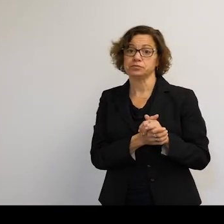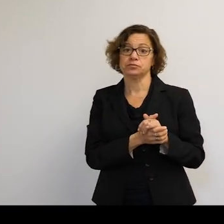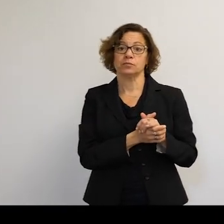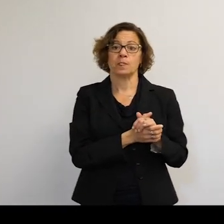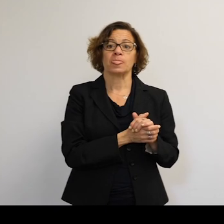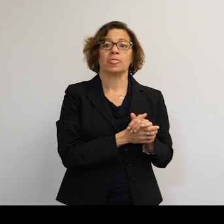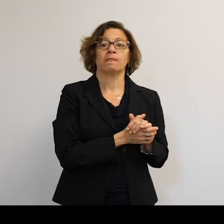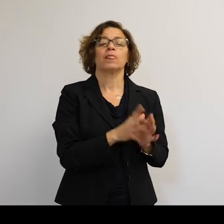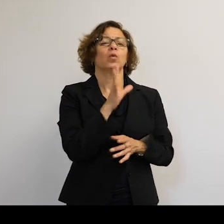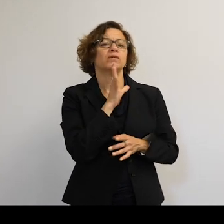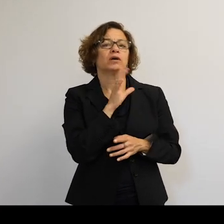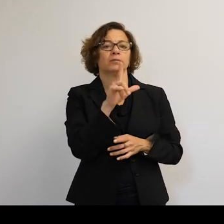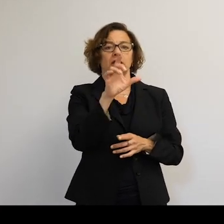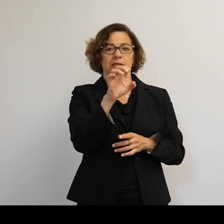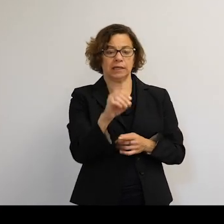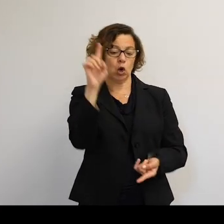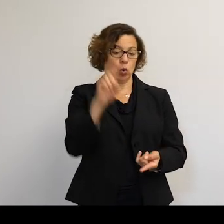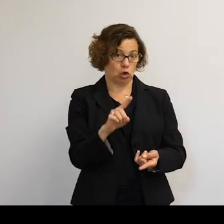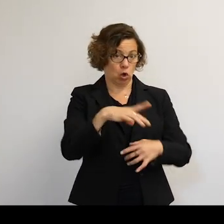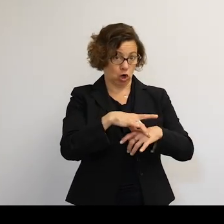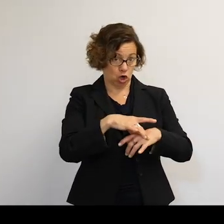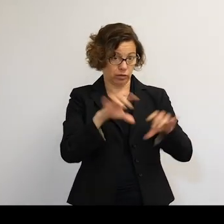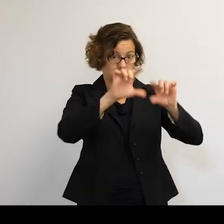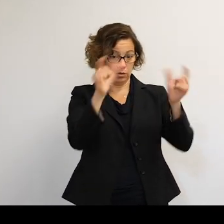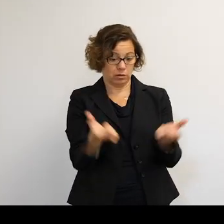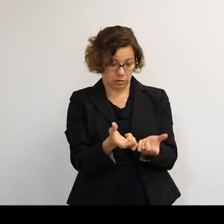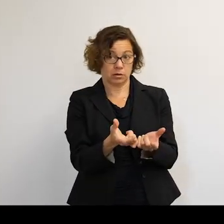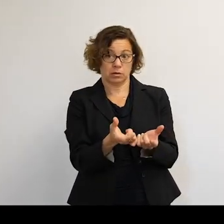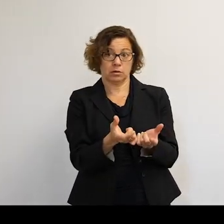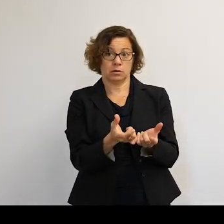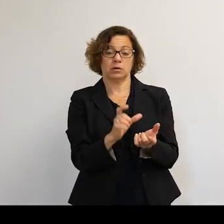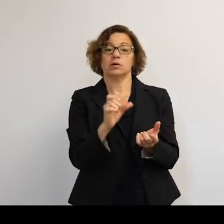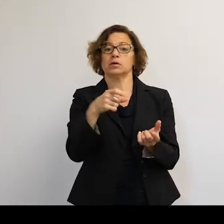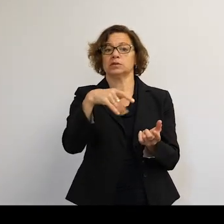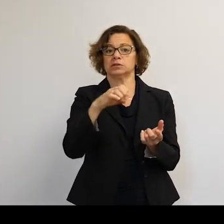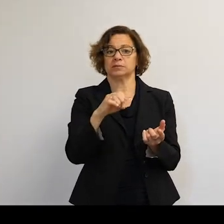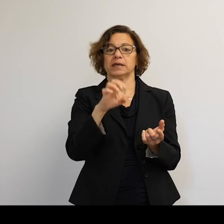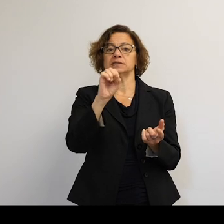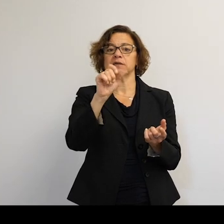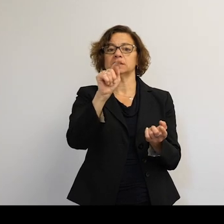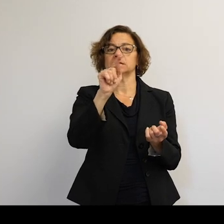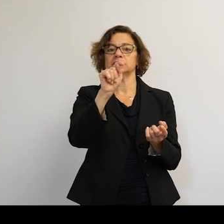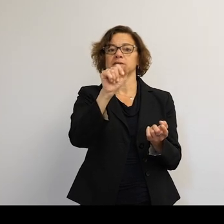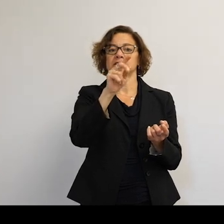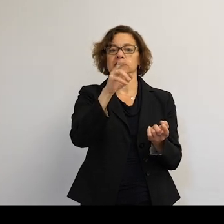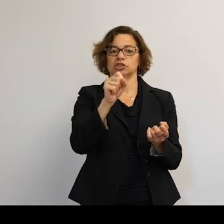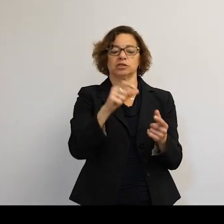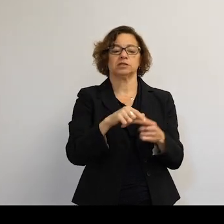So we've covered LEO, but you can see very clearly now. Now, it's full up. We can see the geostationary ring.